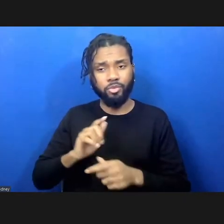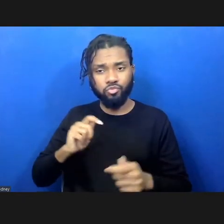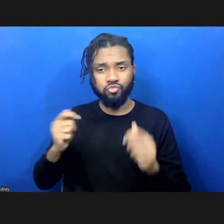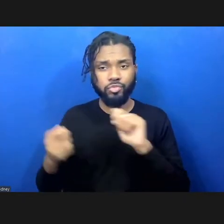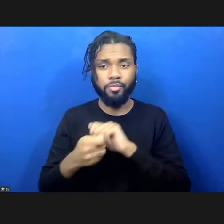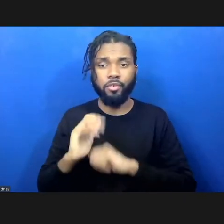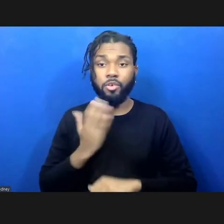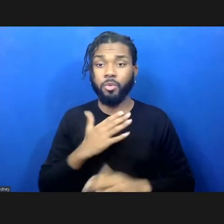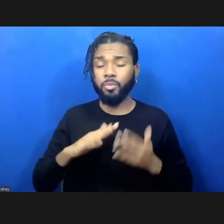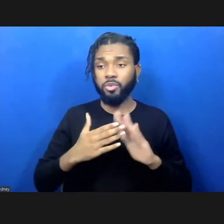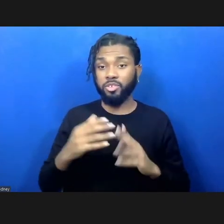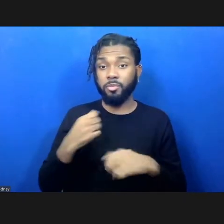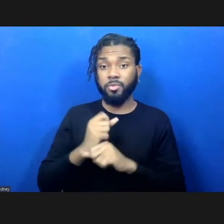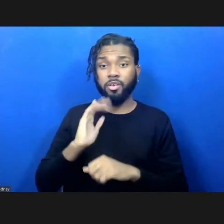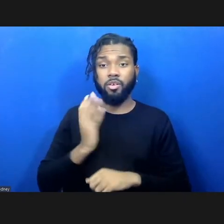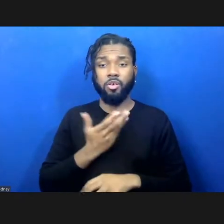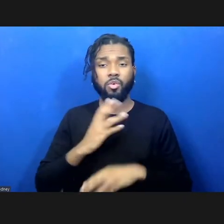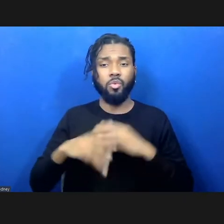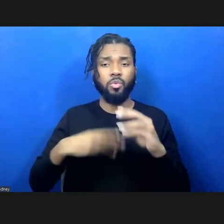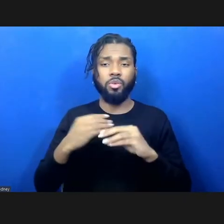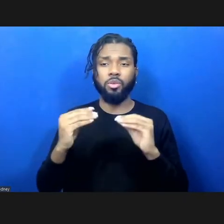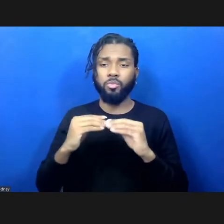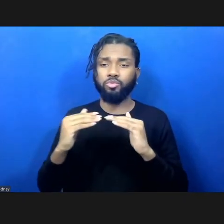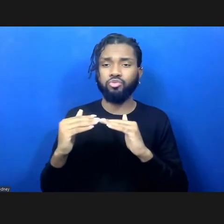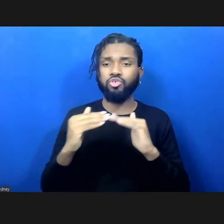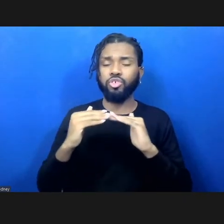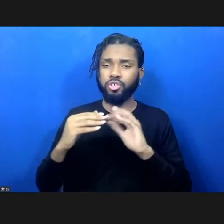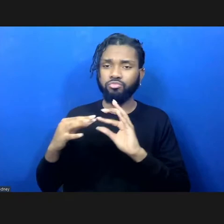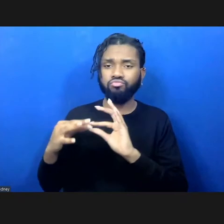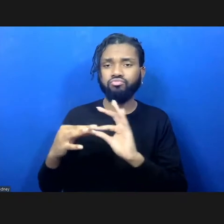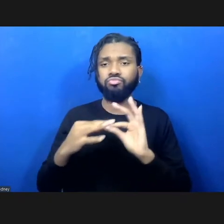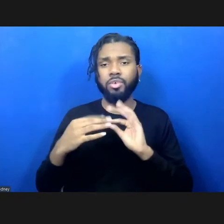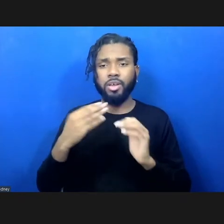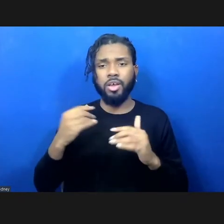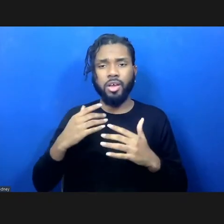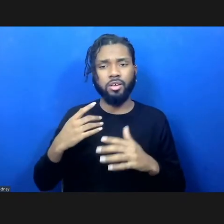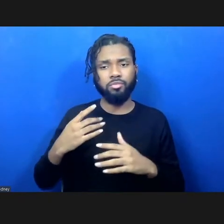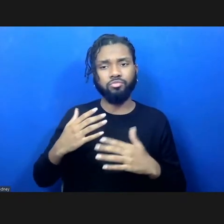world a more just, equitable, and humane place to live, love, and grow.